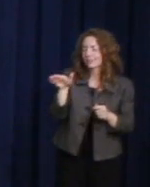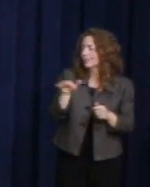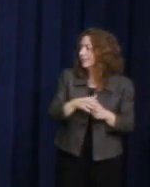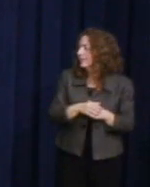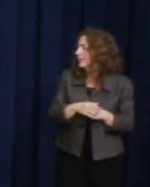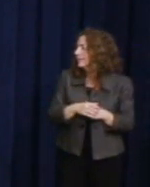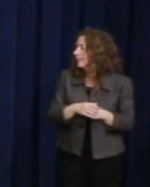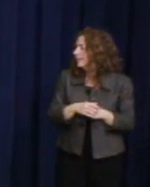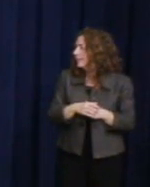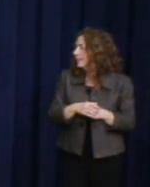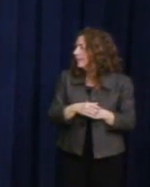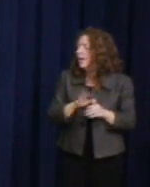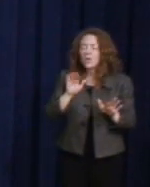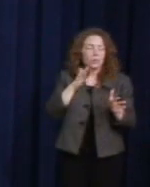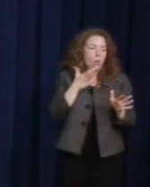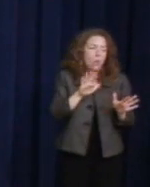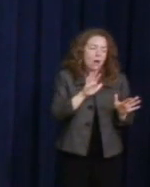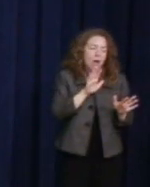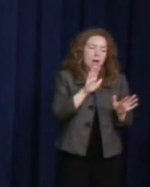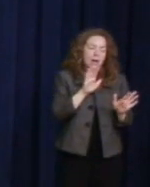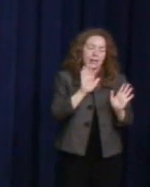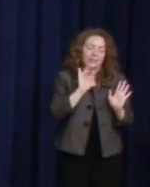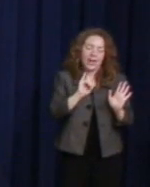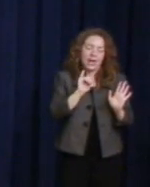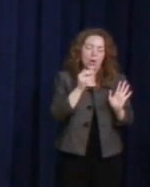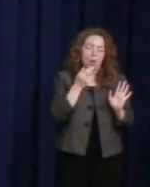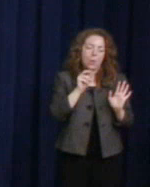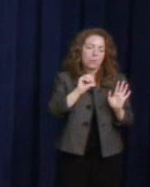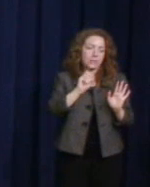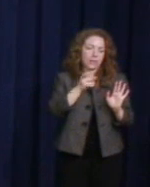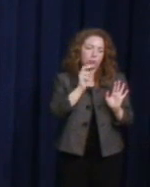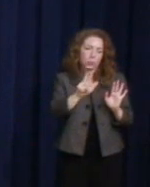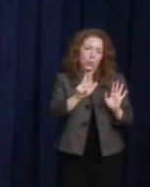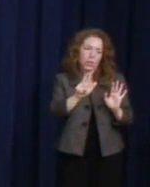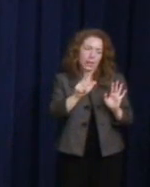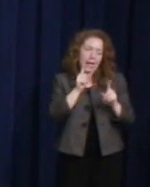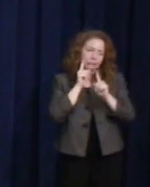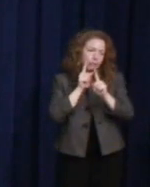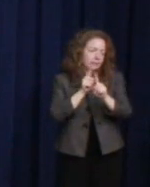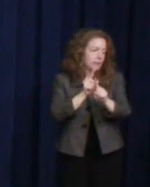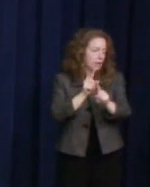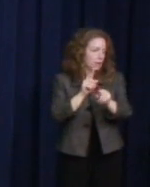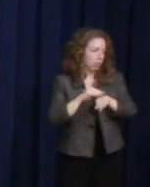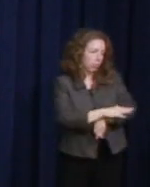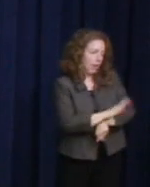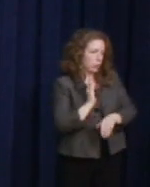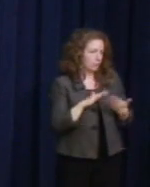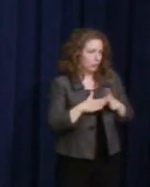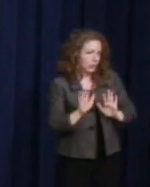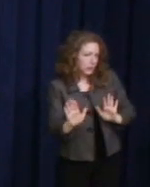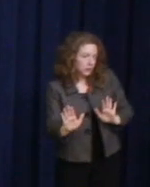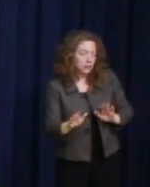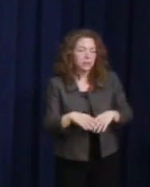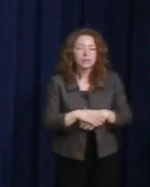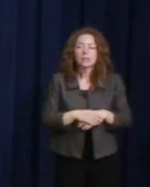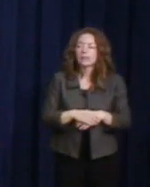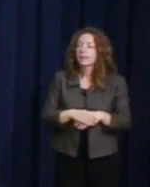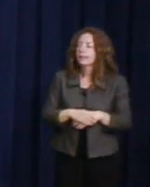People said "We don't want the homosexual agenda in our community." And, of course, when we think about being young